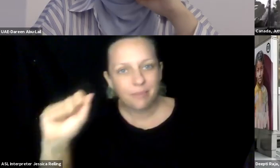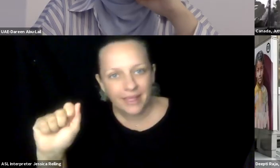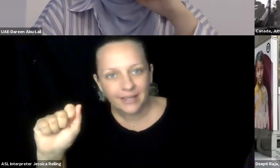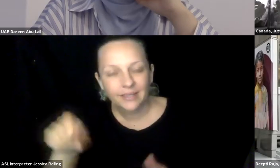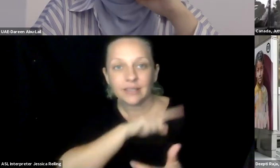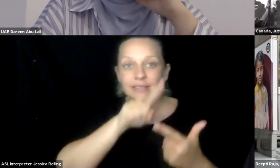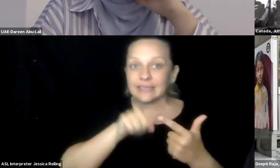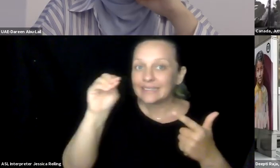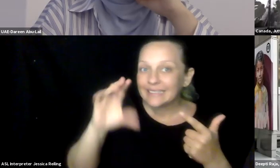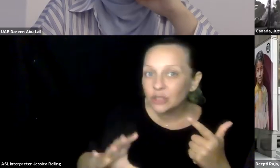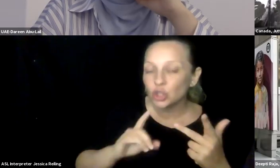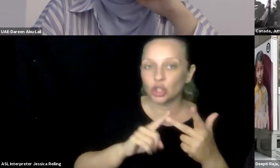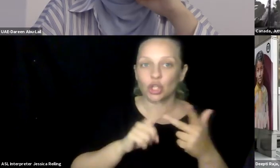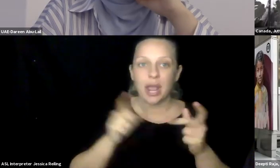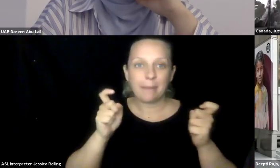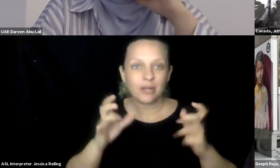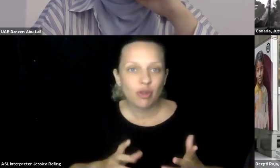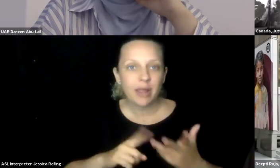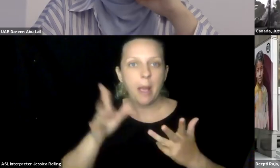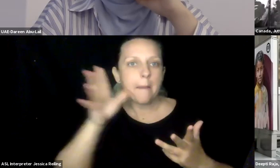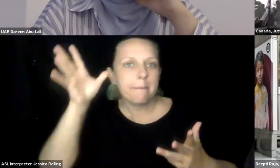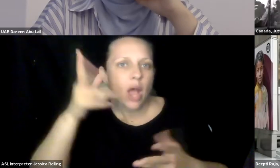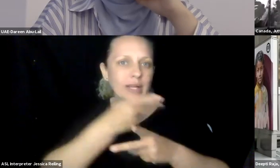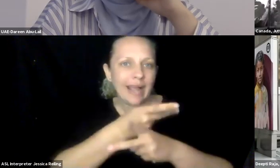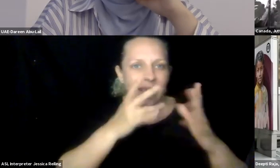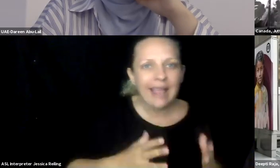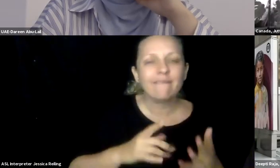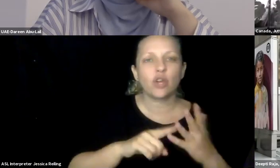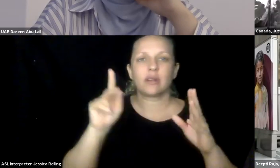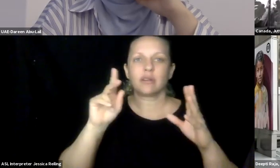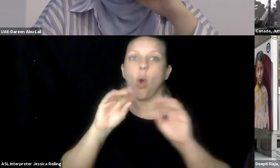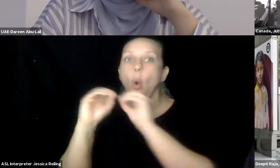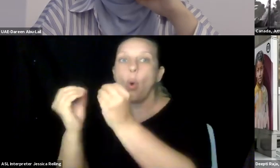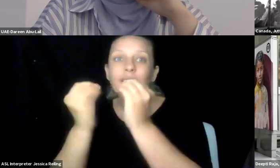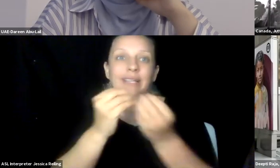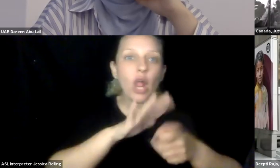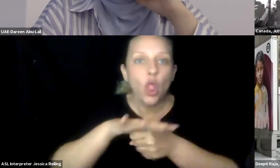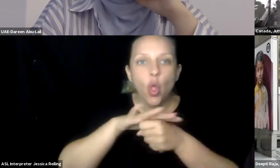implementation cycle, so this of course includes students with disabilities, but also includes teachers, administrators, parents, and